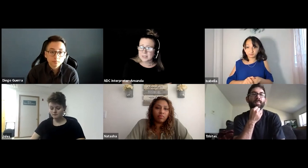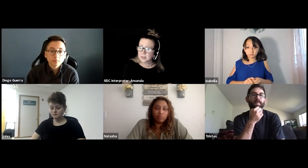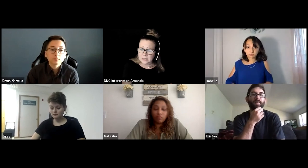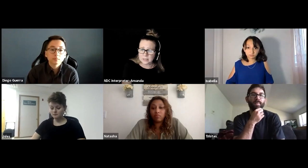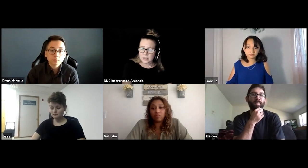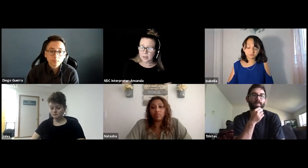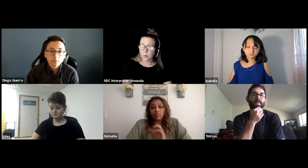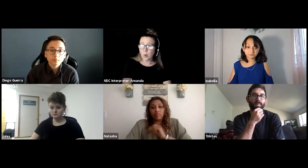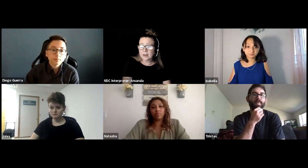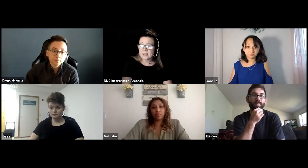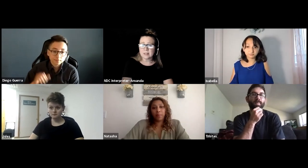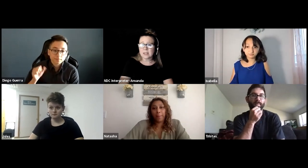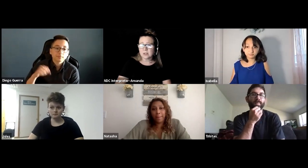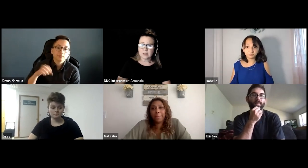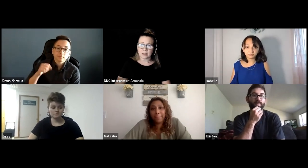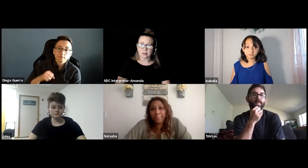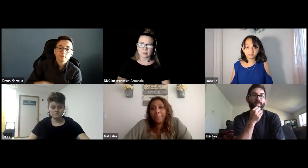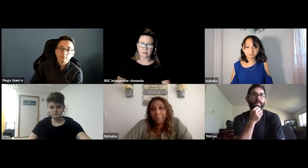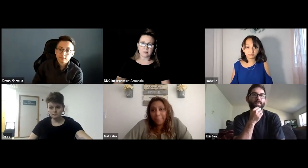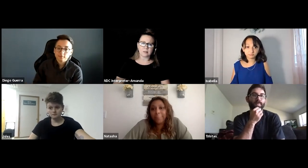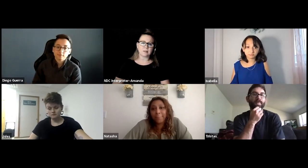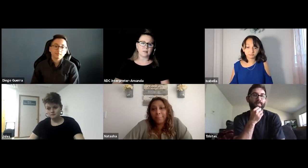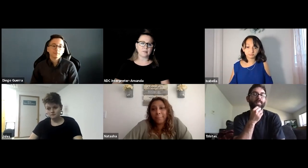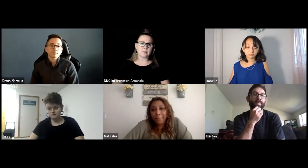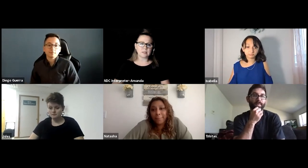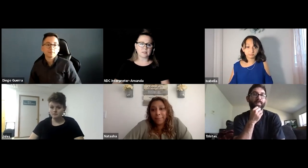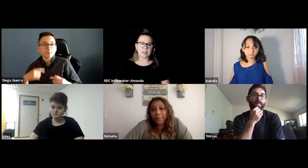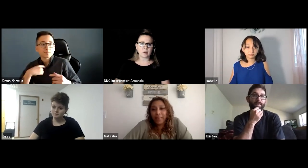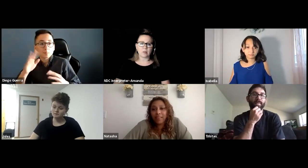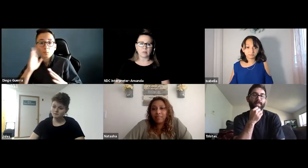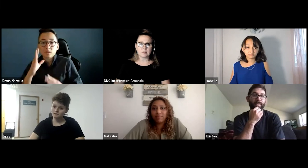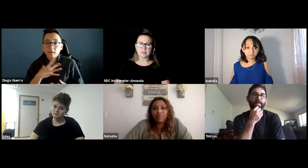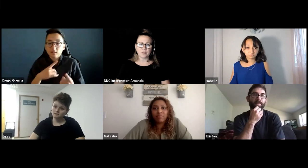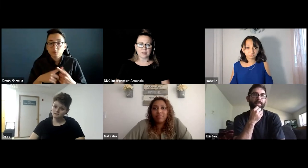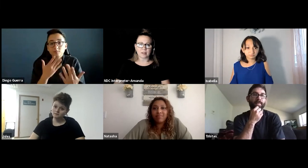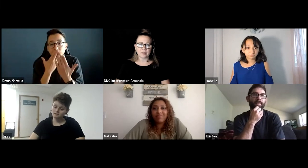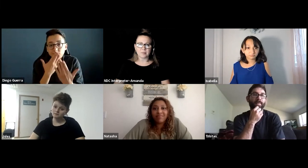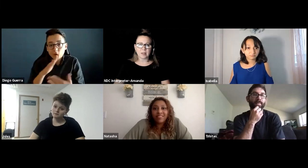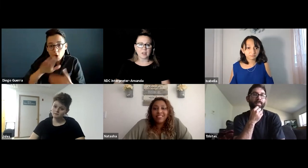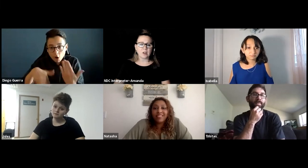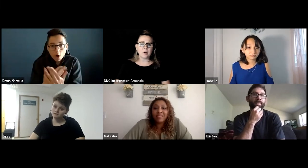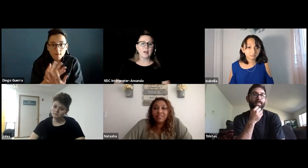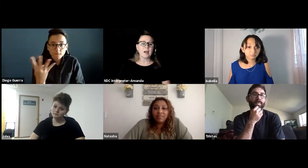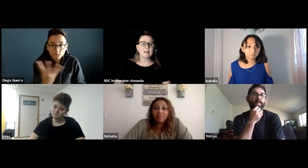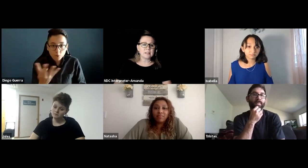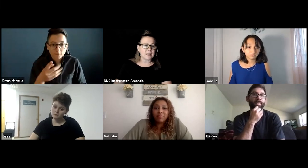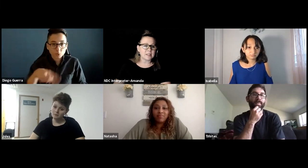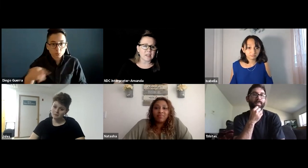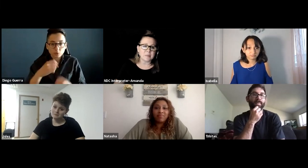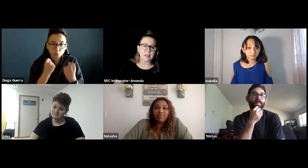their needs and what it is they do need. This is Diego. Definitely. I'd like to take this time to thank